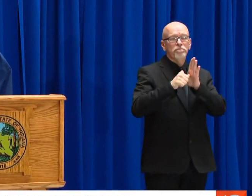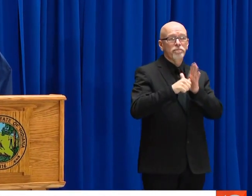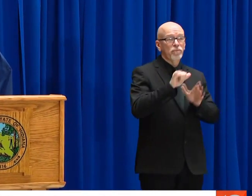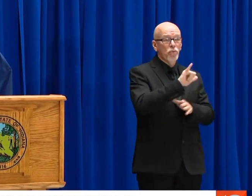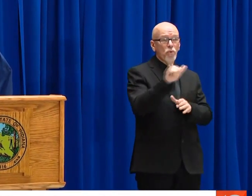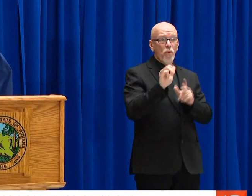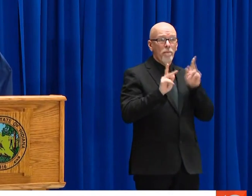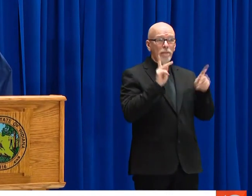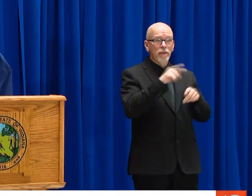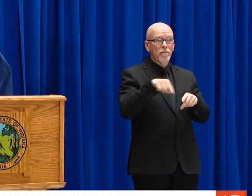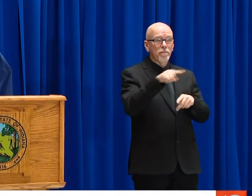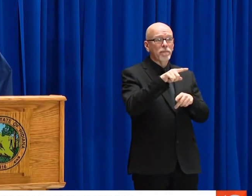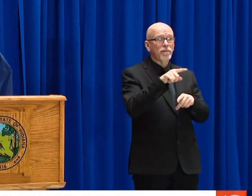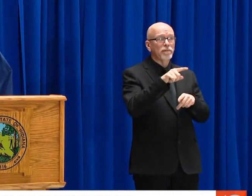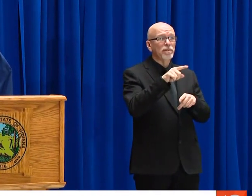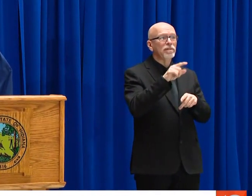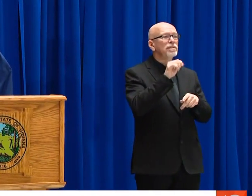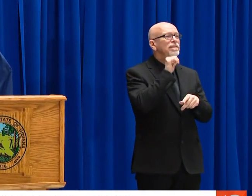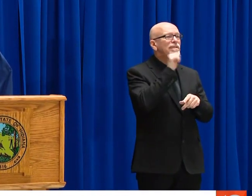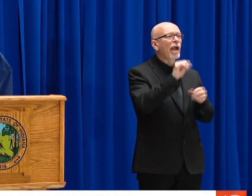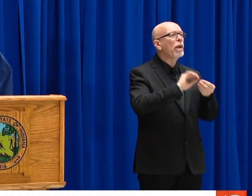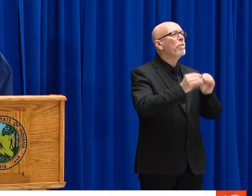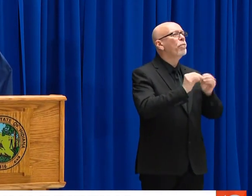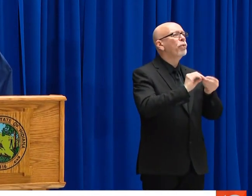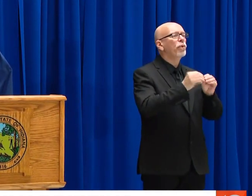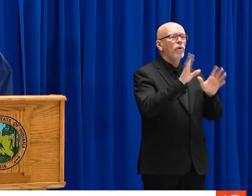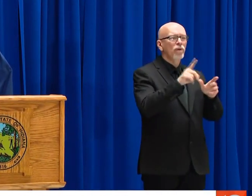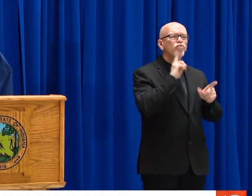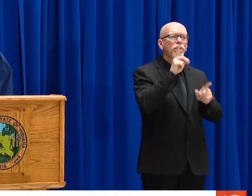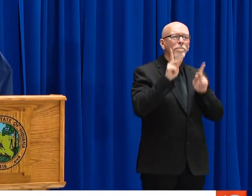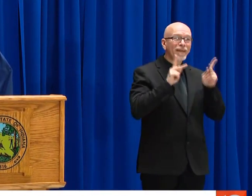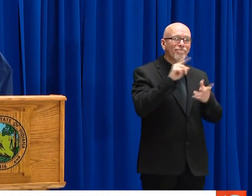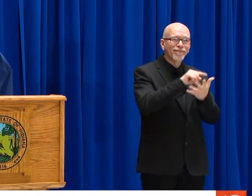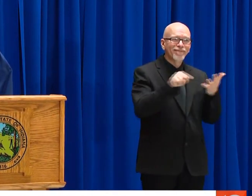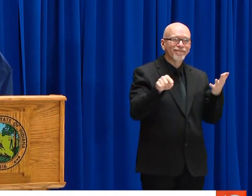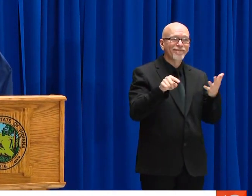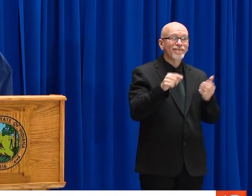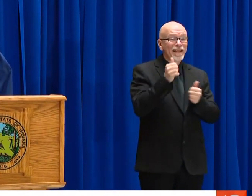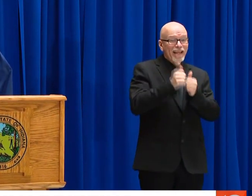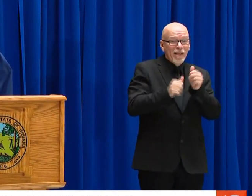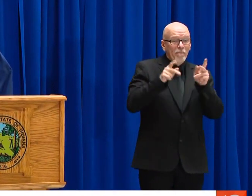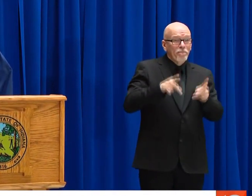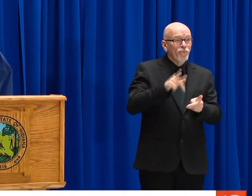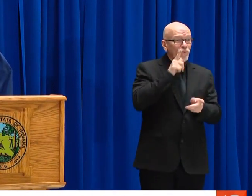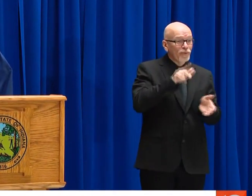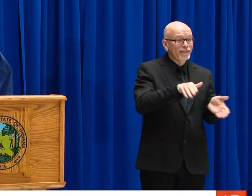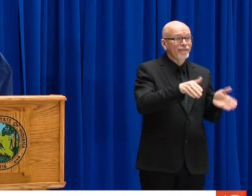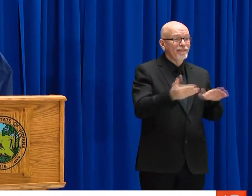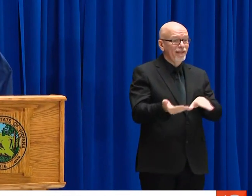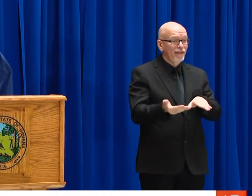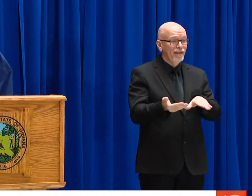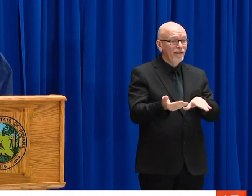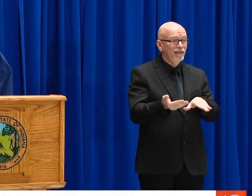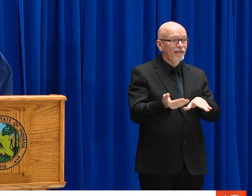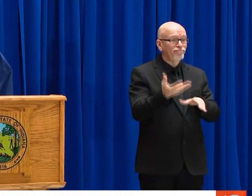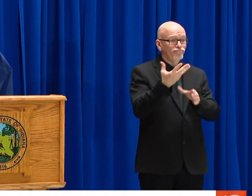THAT MEANS A TOTAL OF 12 HOOSIERS HAVE LOST THEIR LIVES TO THIS VIRUS. I WANT TO EMPHASIZE THAT THESE INDIVIDUALS ARE NOT NUMBERS.